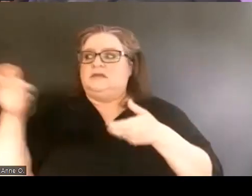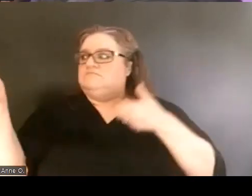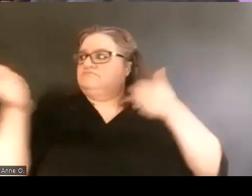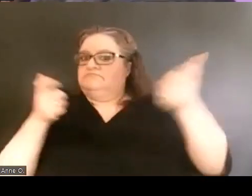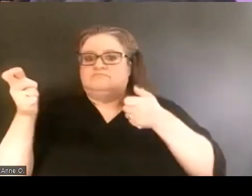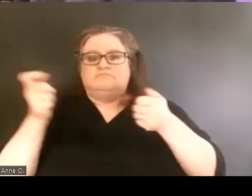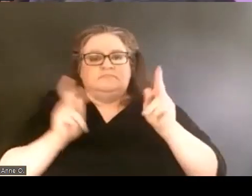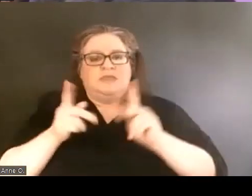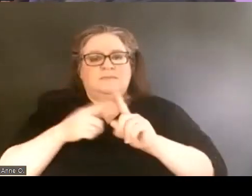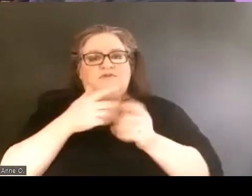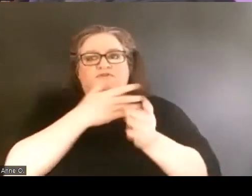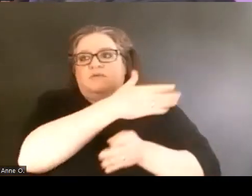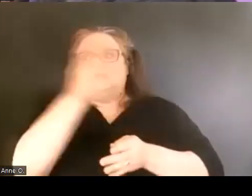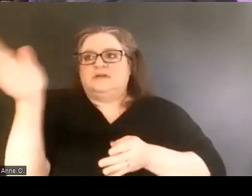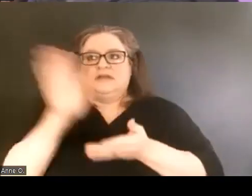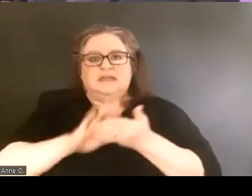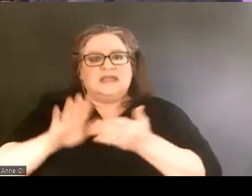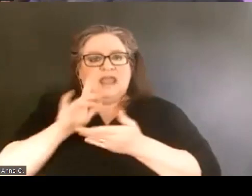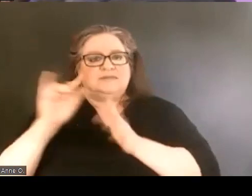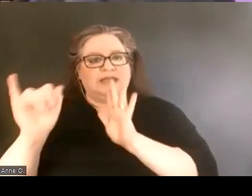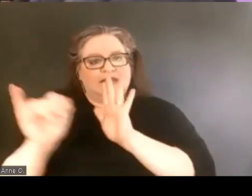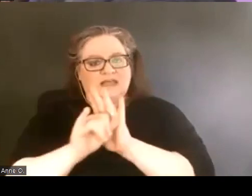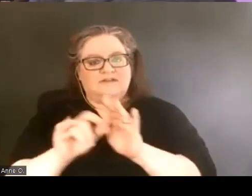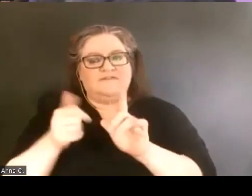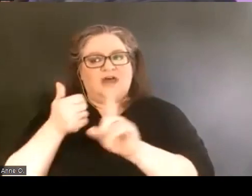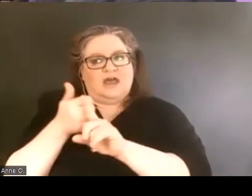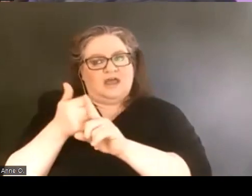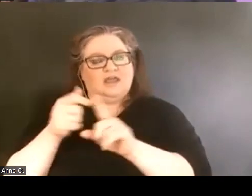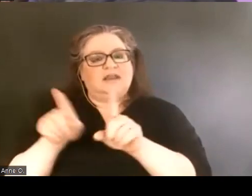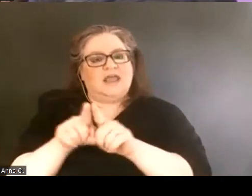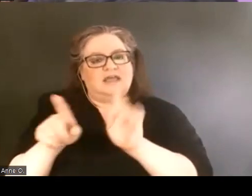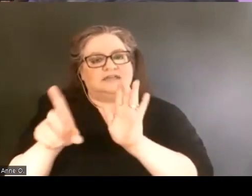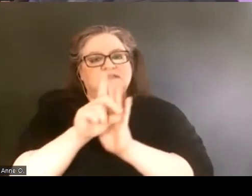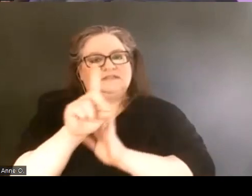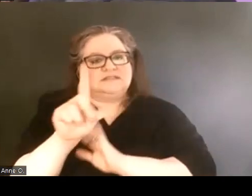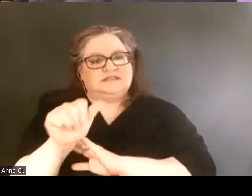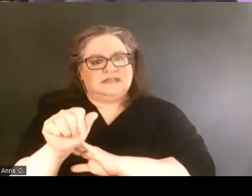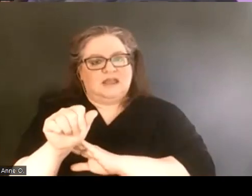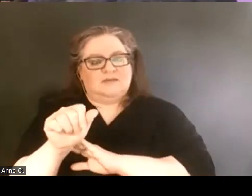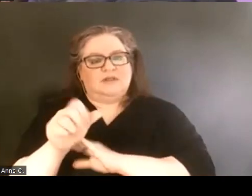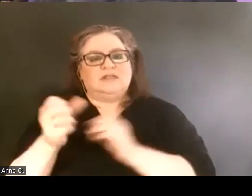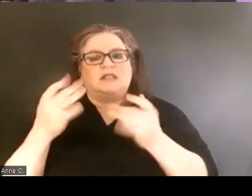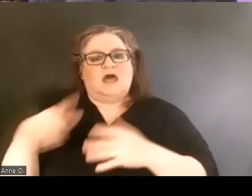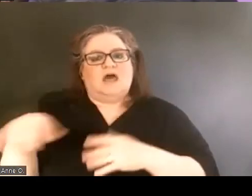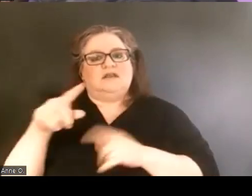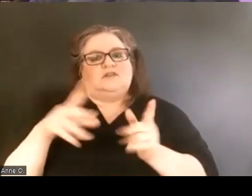that identified as disabled. A lot of those students that were part of that organization